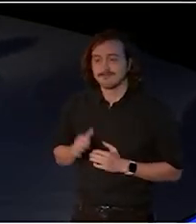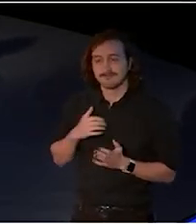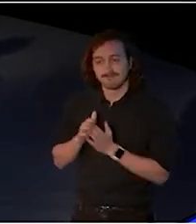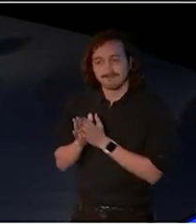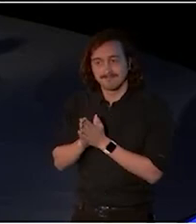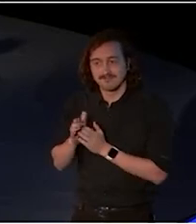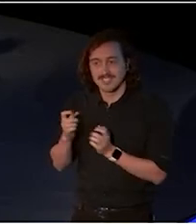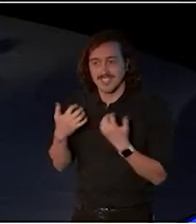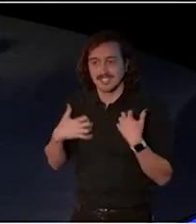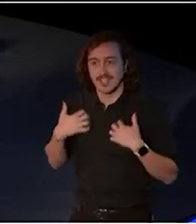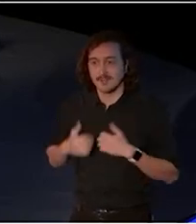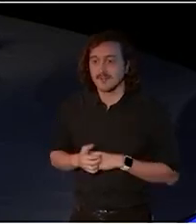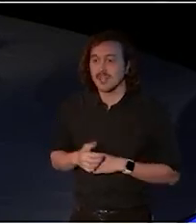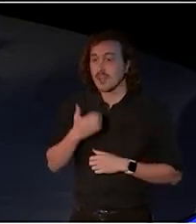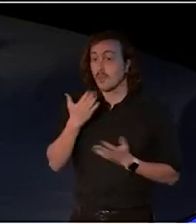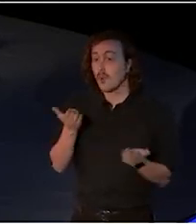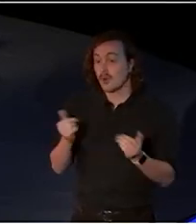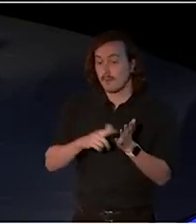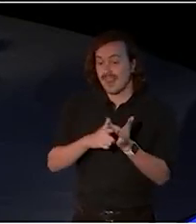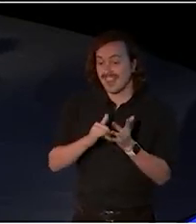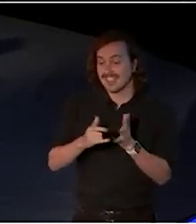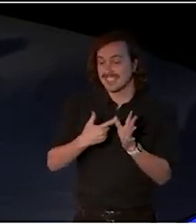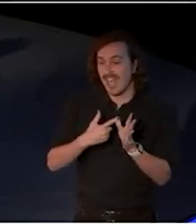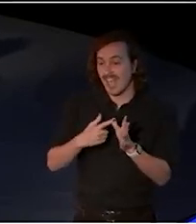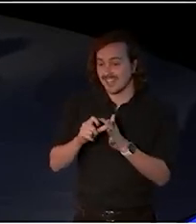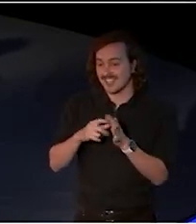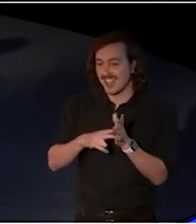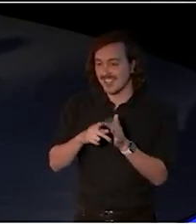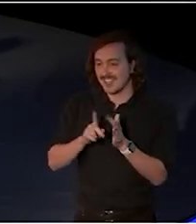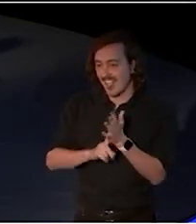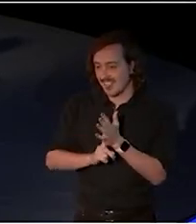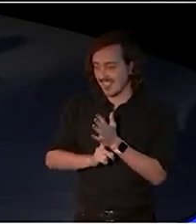But welcome to Lisa Baker, Danielle Caruana,